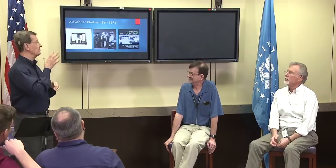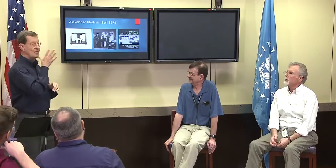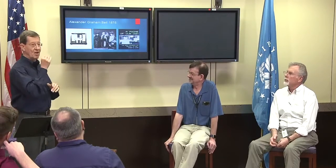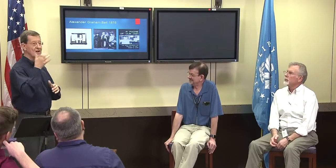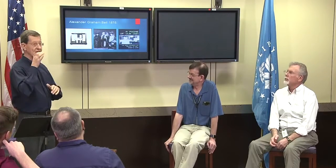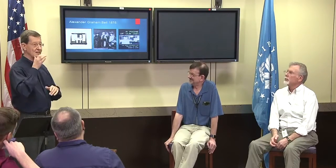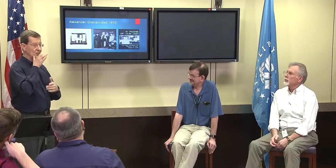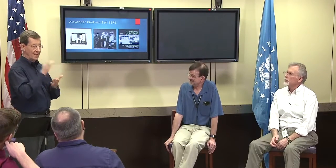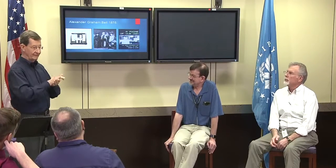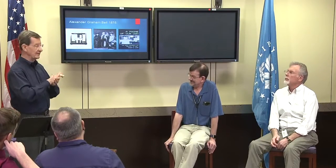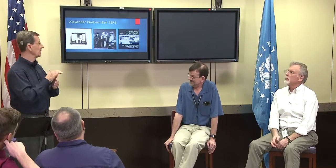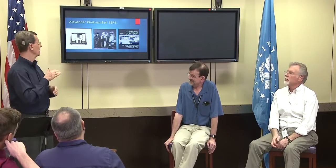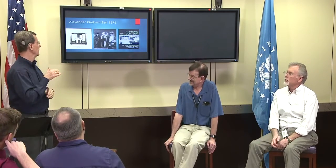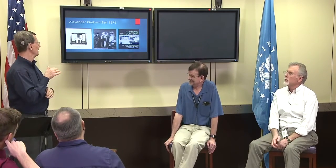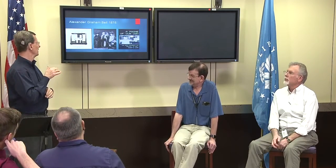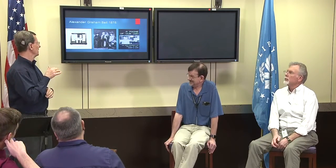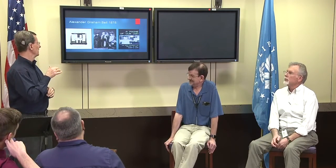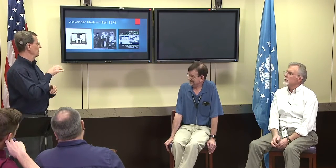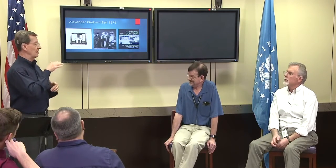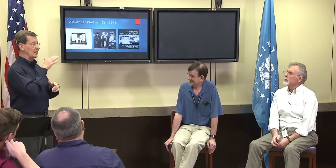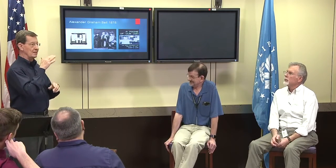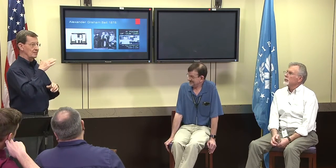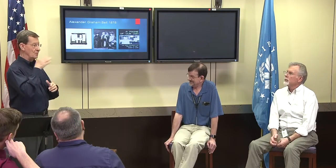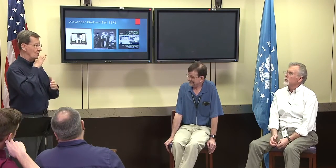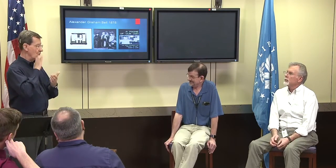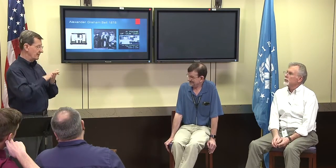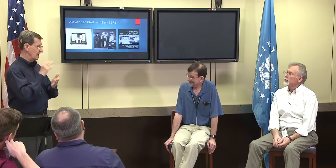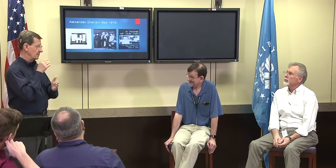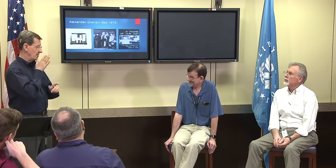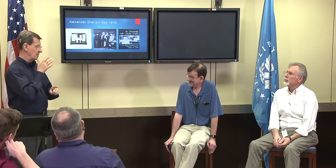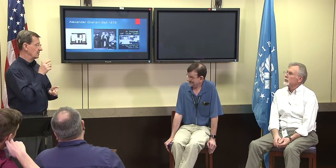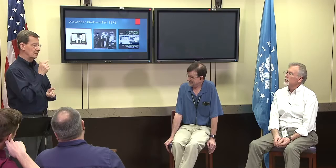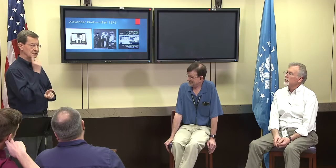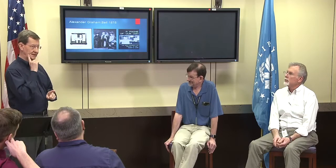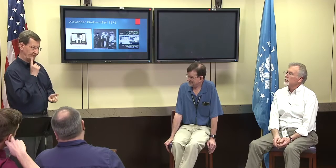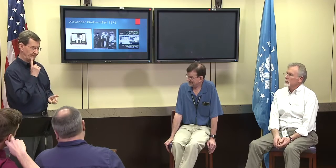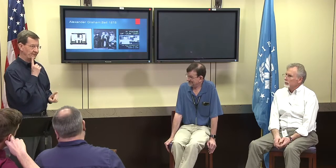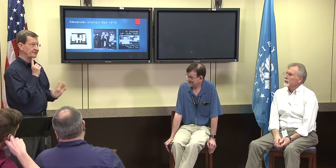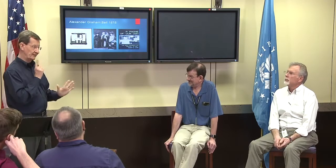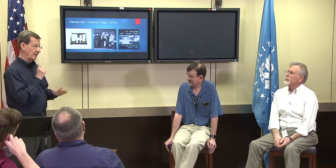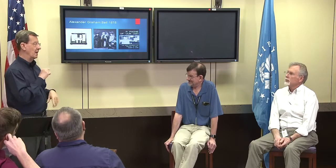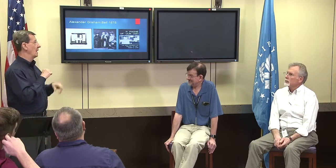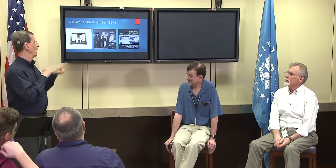here pictured in the middle with his wife and his mother.